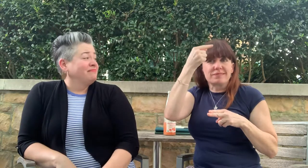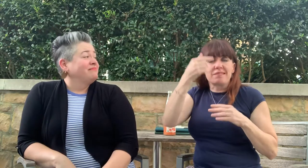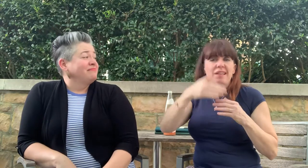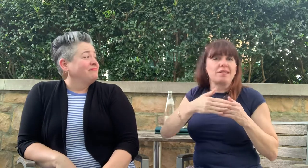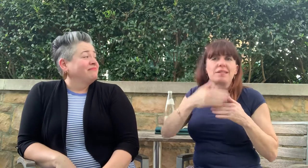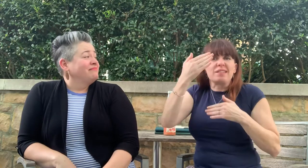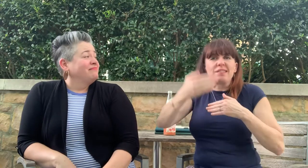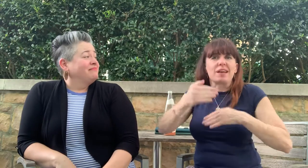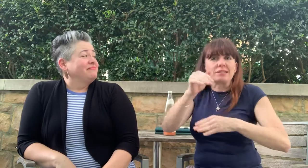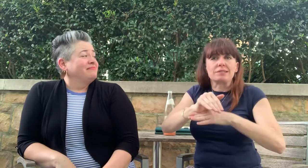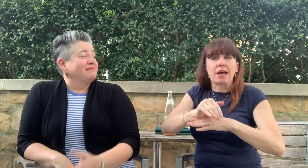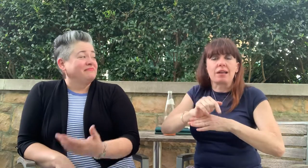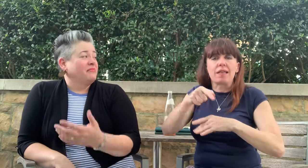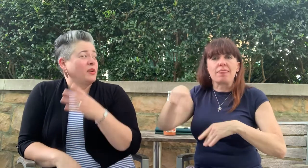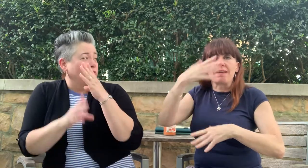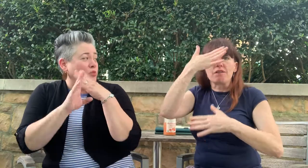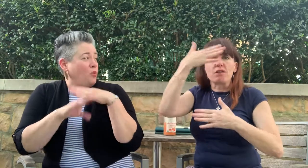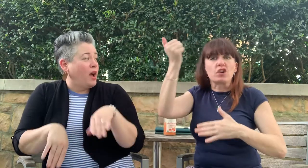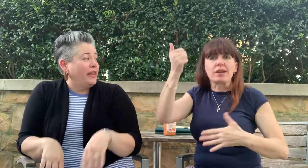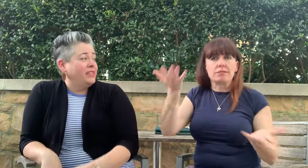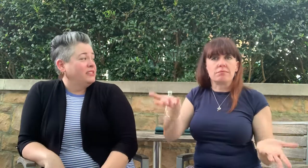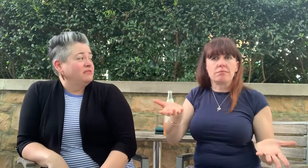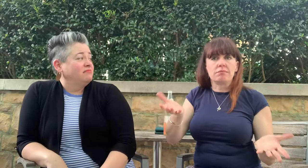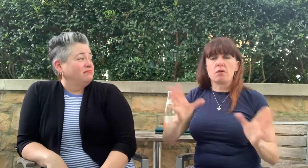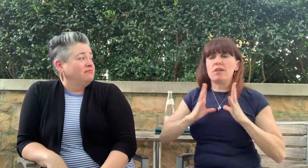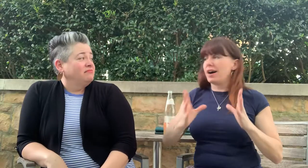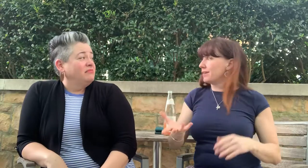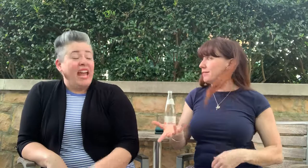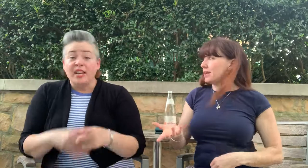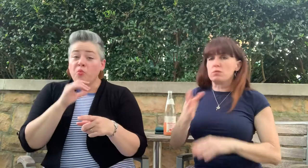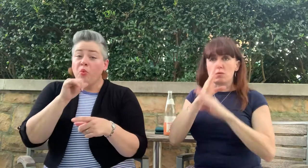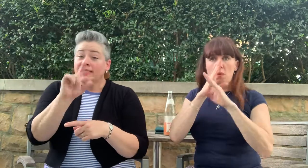spans. She said that they will forget in less than a day.